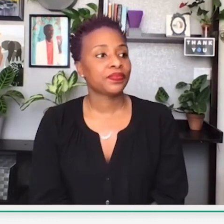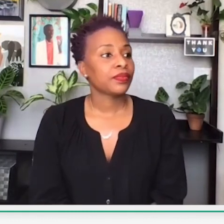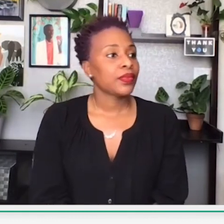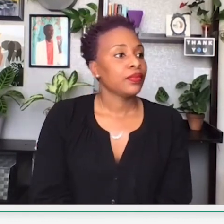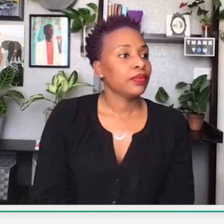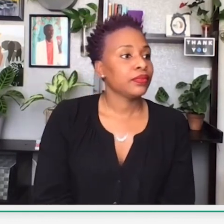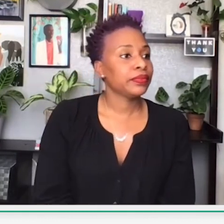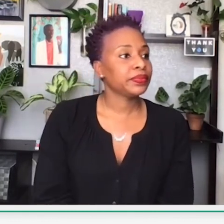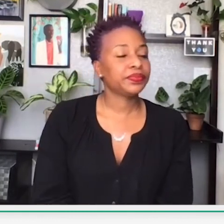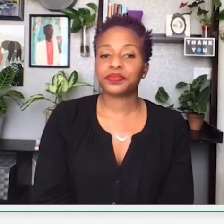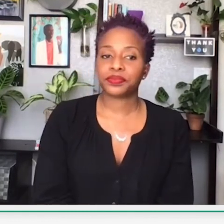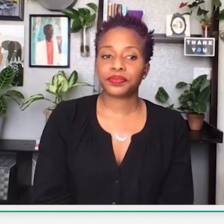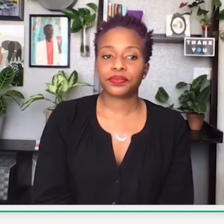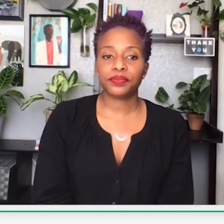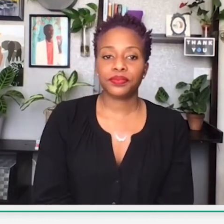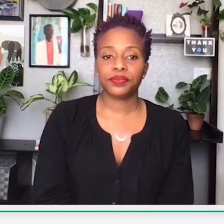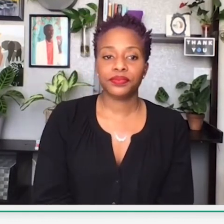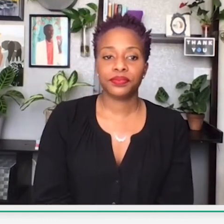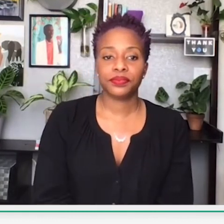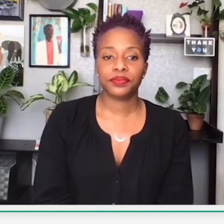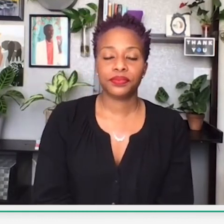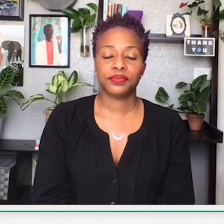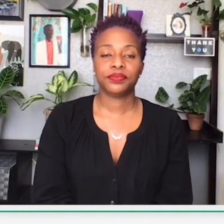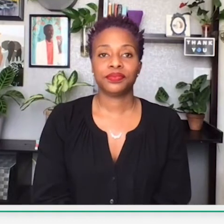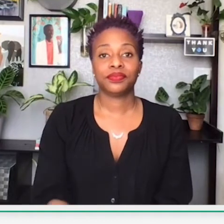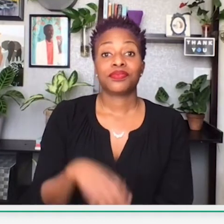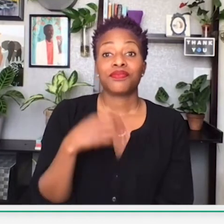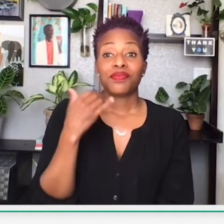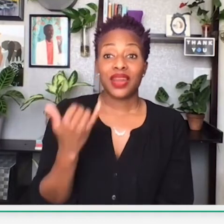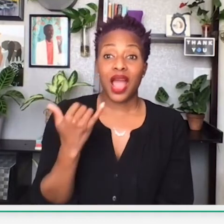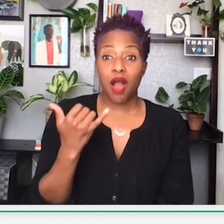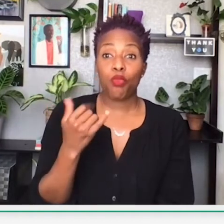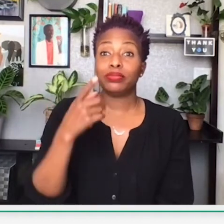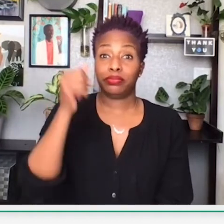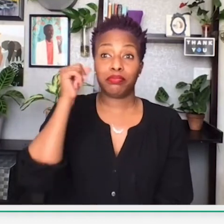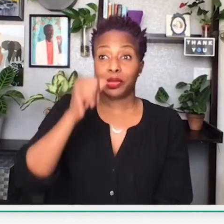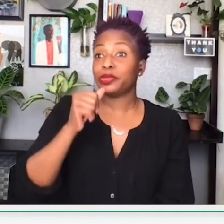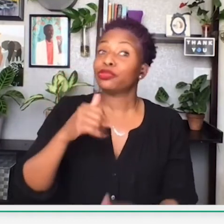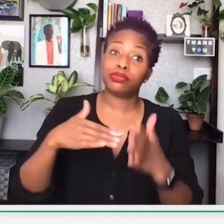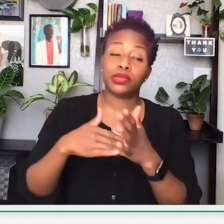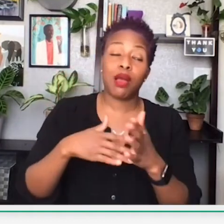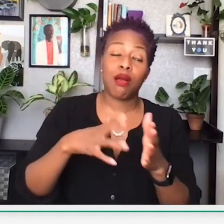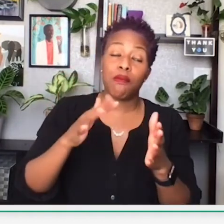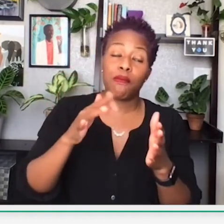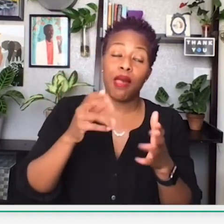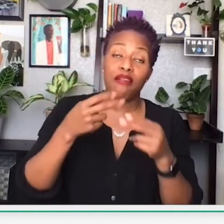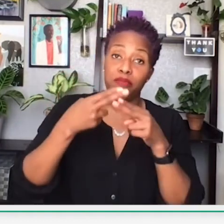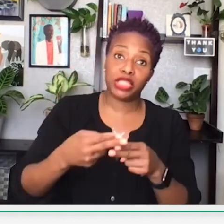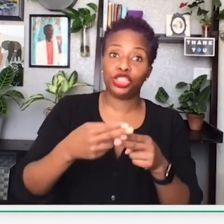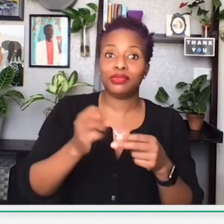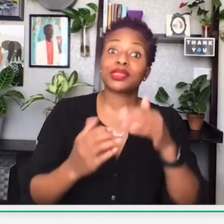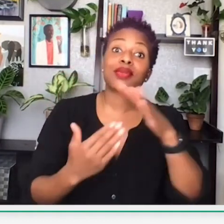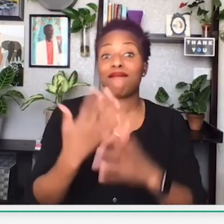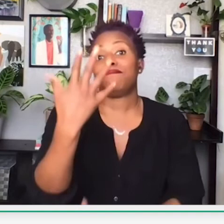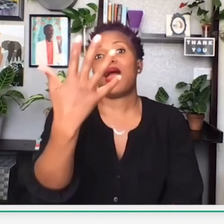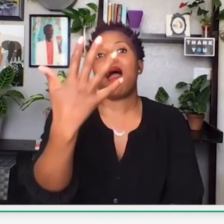and influenced the shutdown of many small, black-owned businesses.